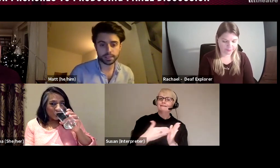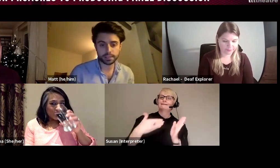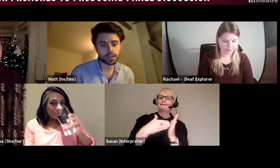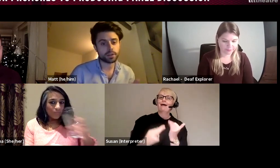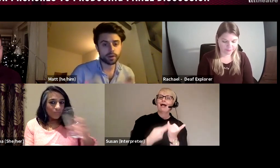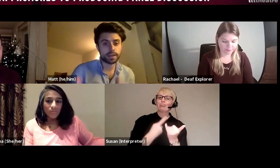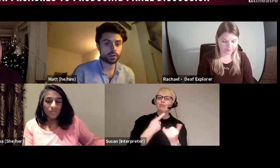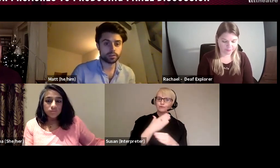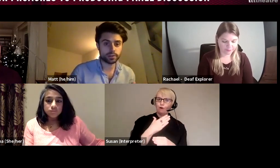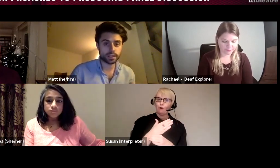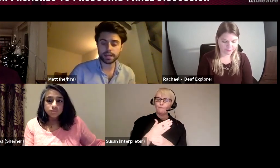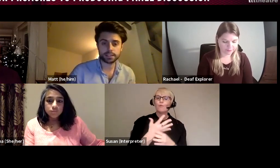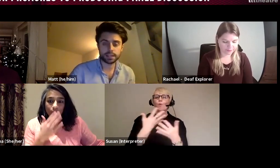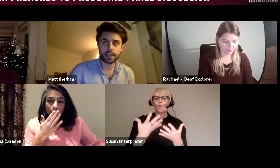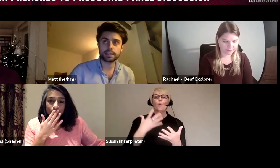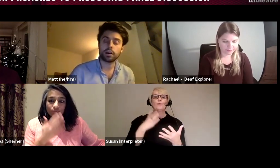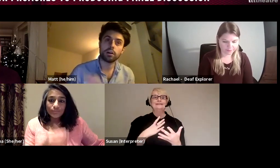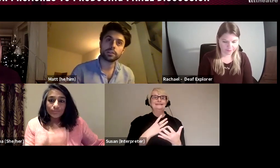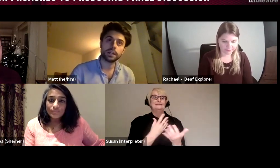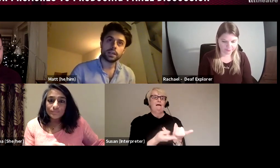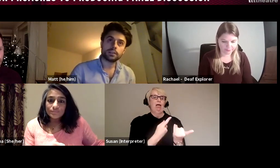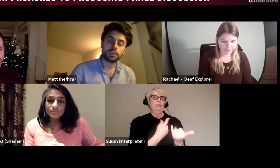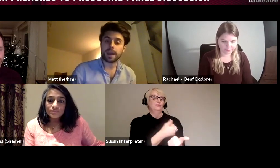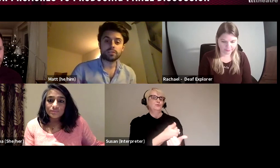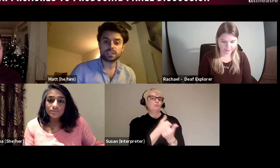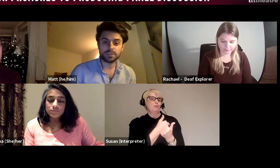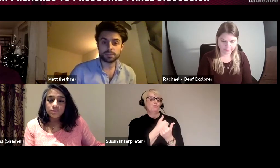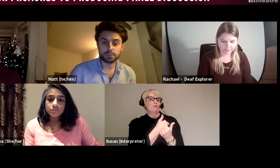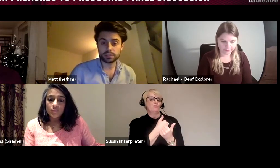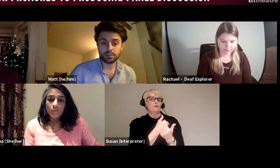some other way, while you're doing that. Like it is hard to pay yourself as a producer when